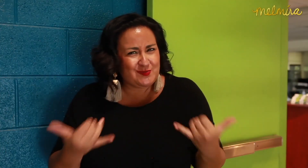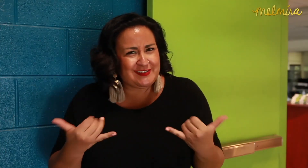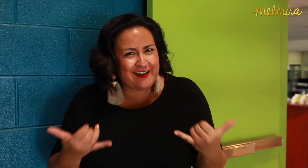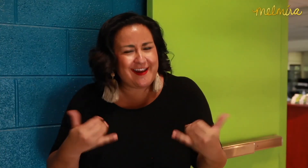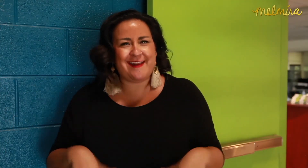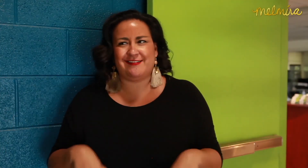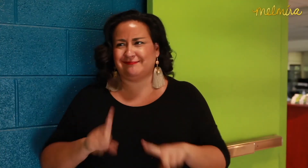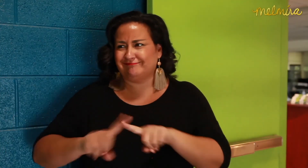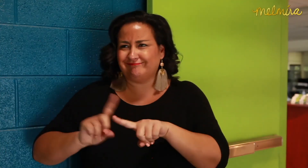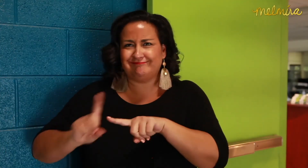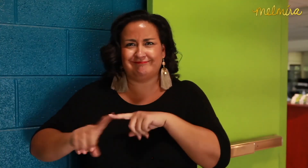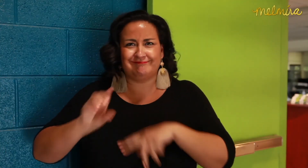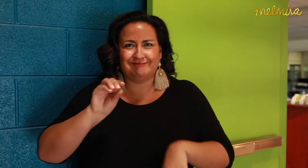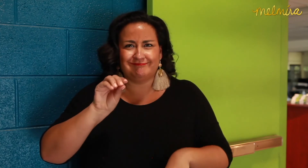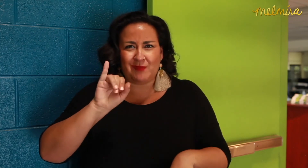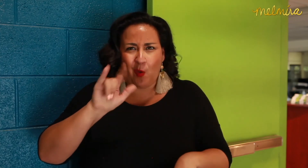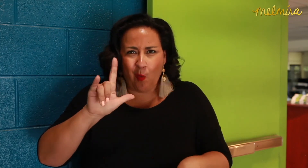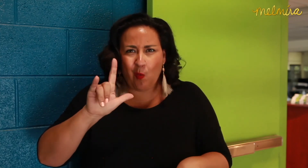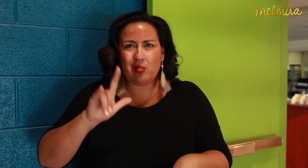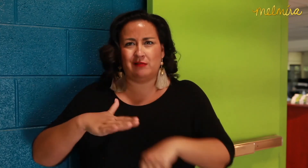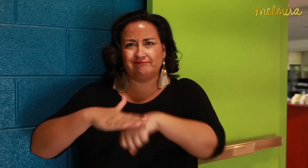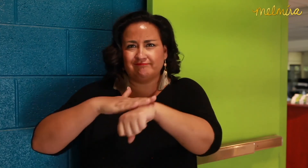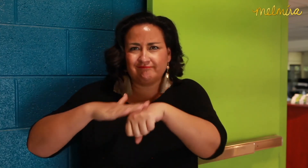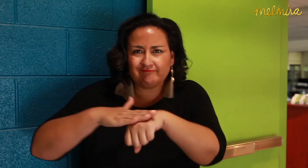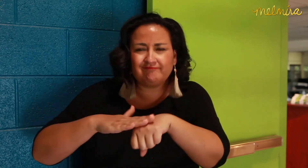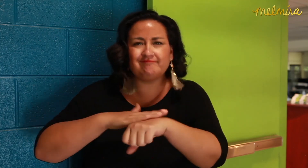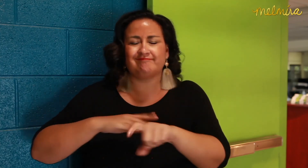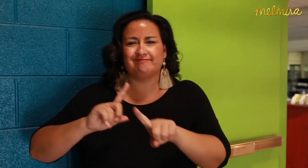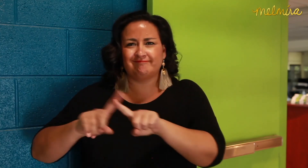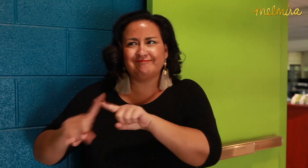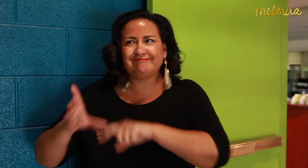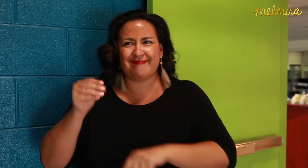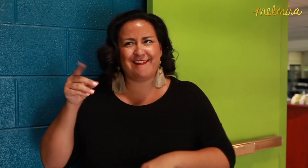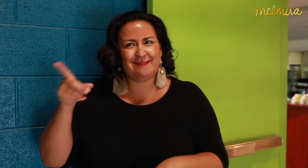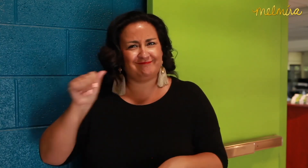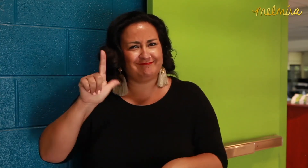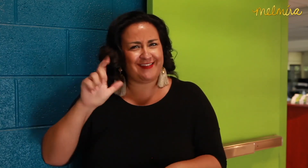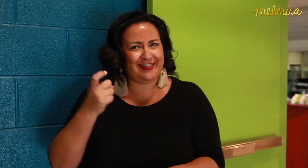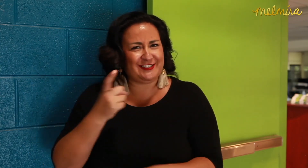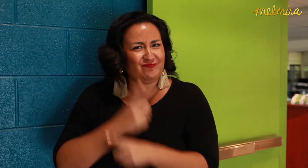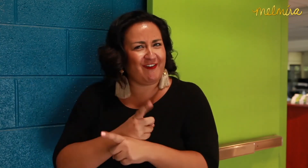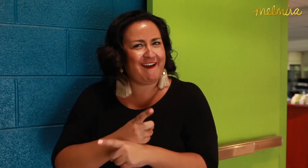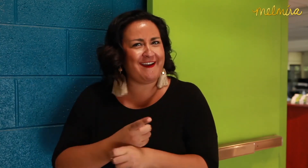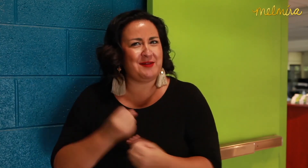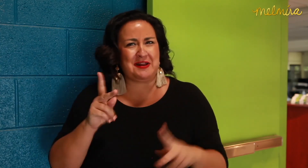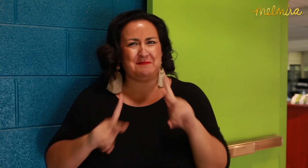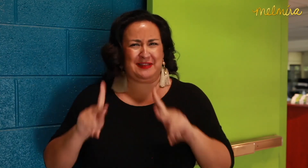I learned a lot today about different oils, rubs and more. Alex is right.